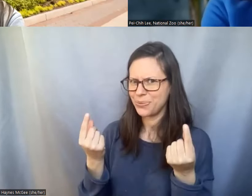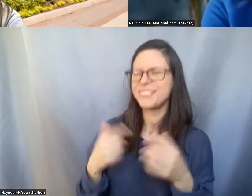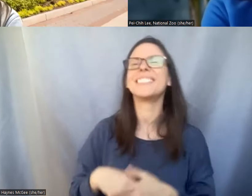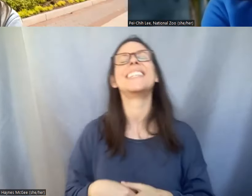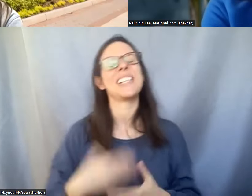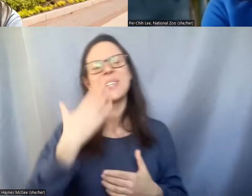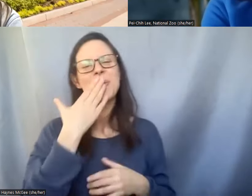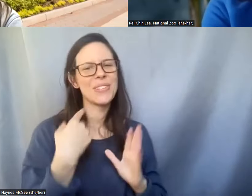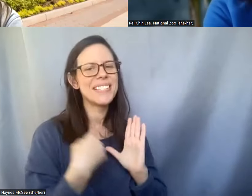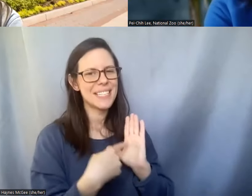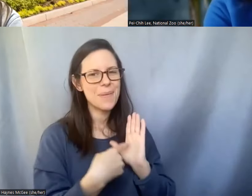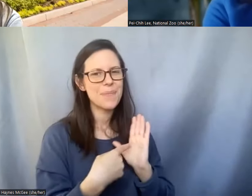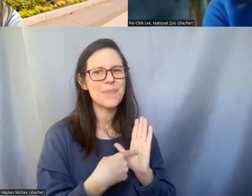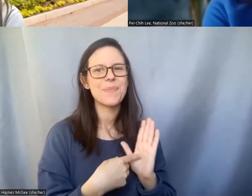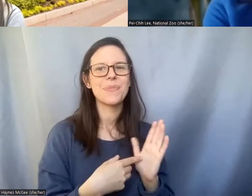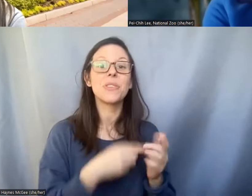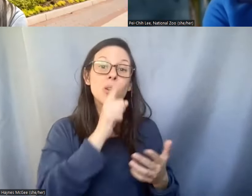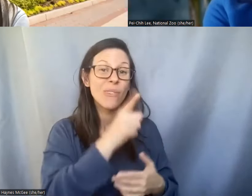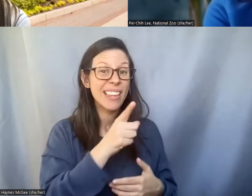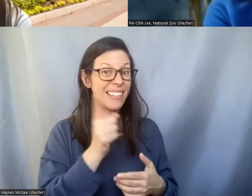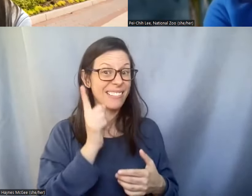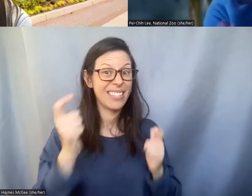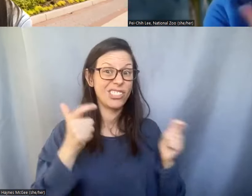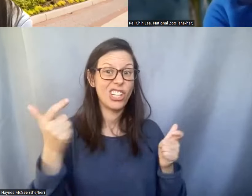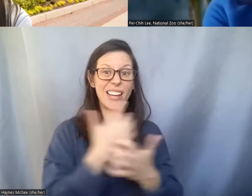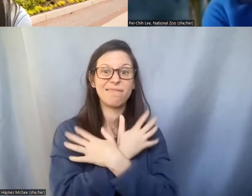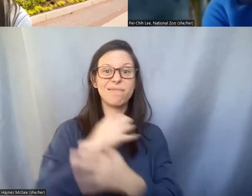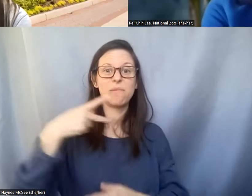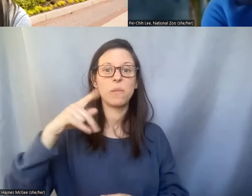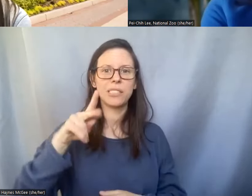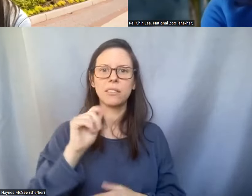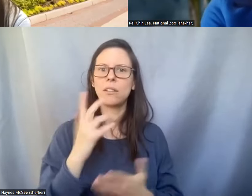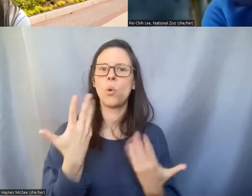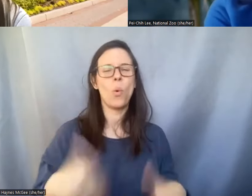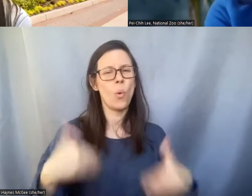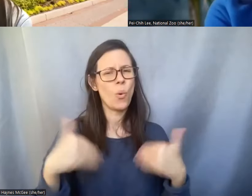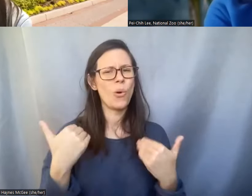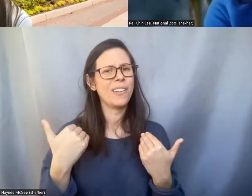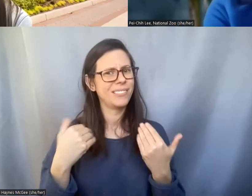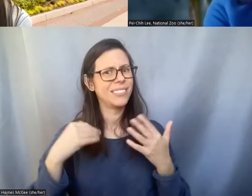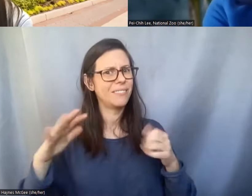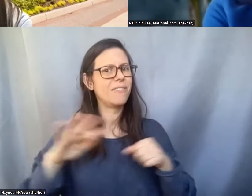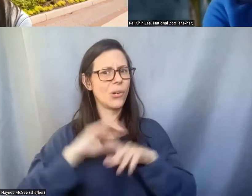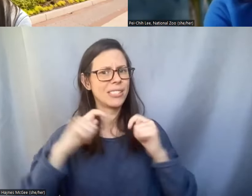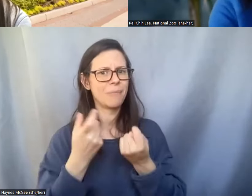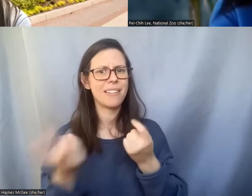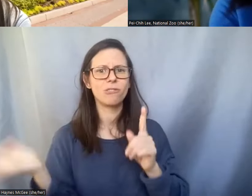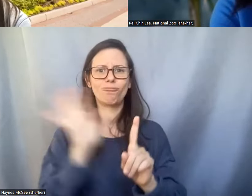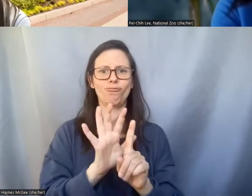it's really a huge team effort. It involves the keepers, the vet staff, the repro staff, and